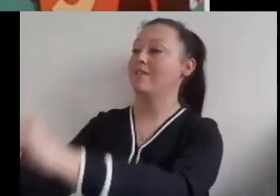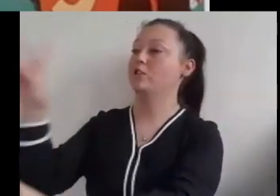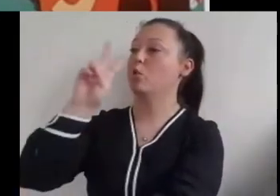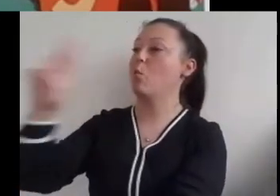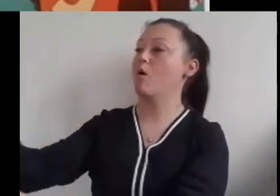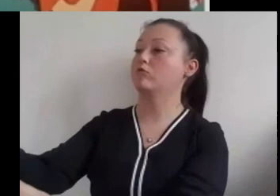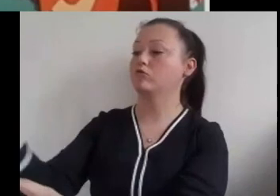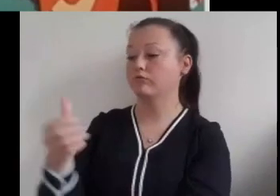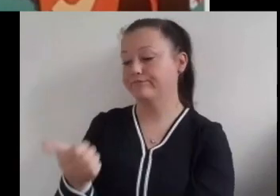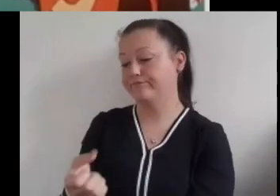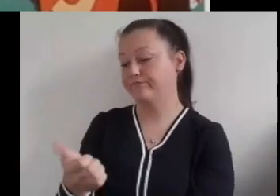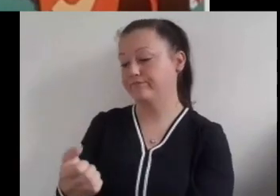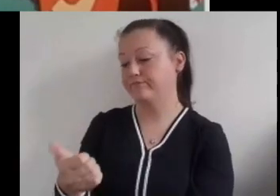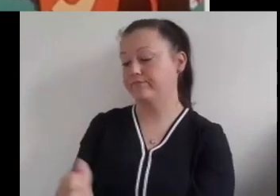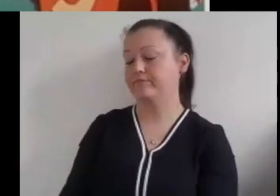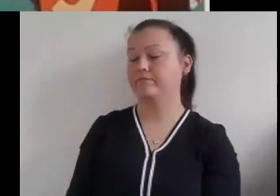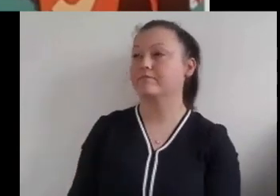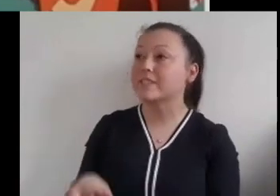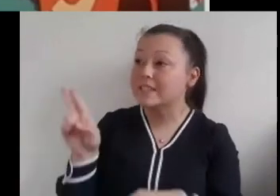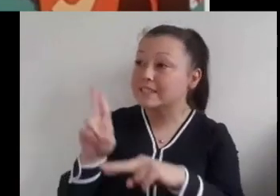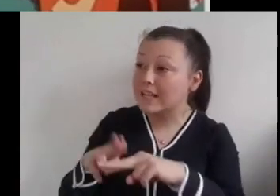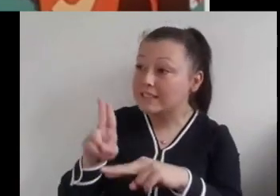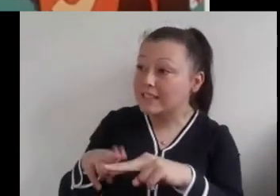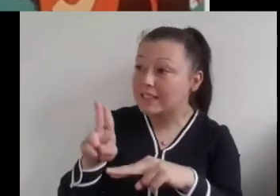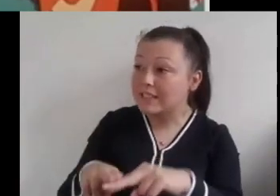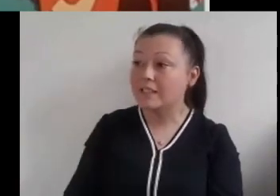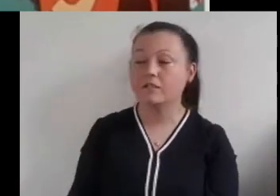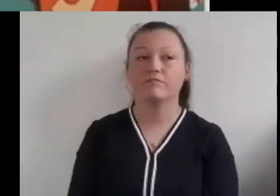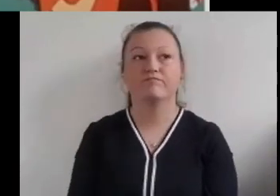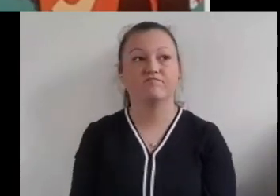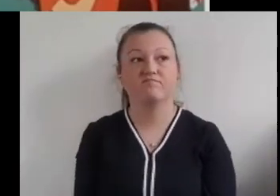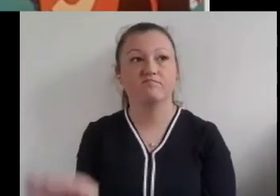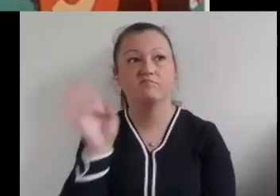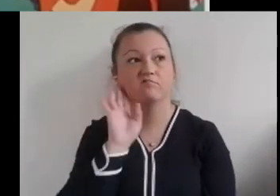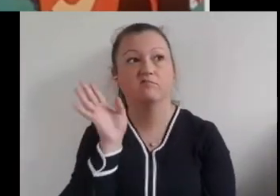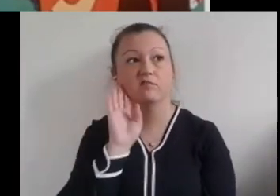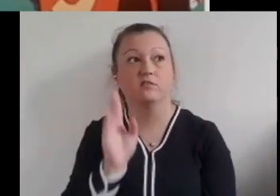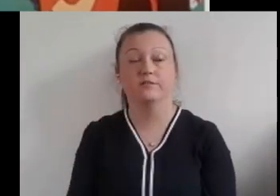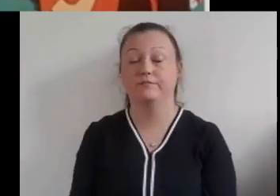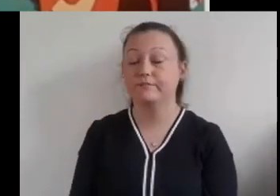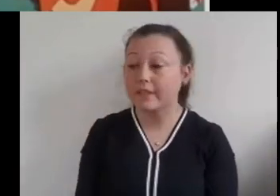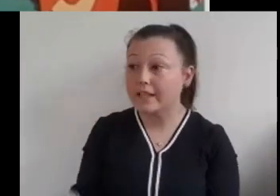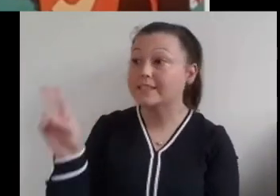Daddy! Kate said more loudly. You're not listening to what I say.